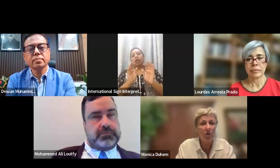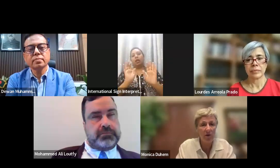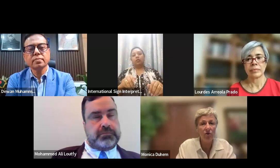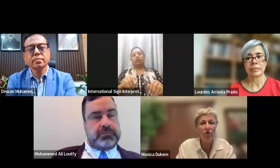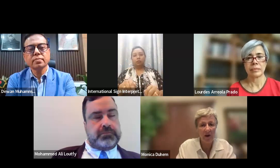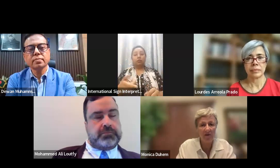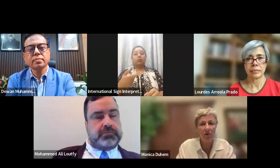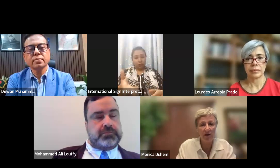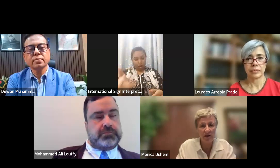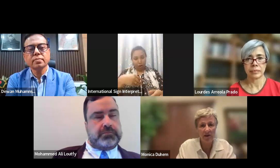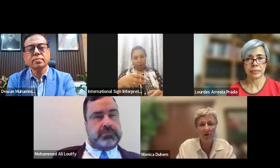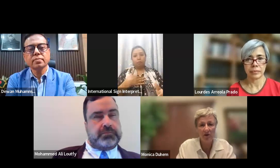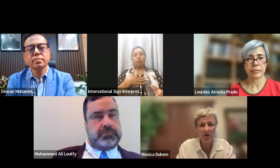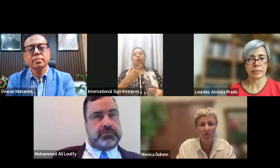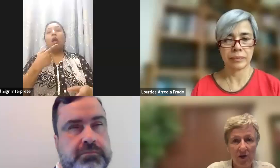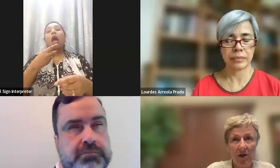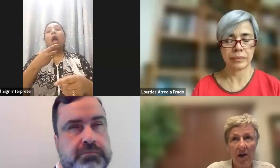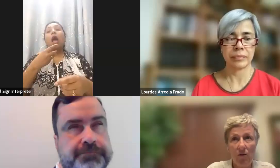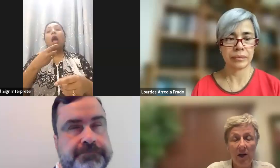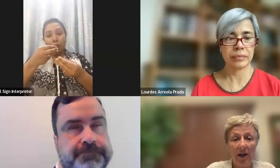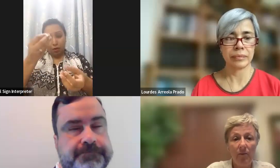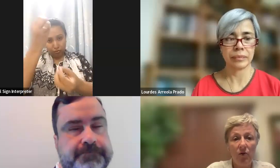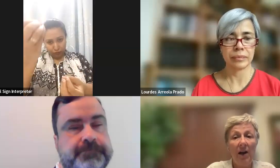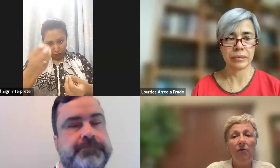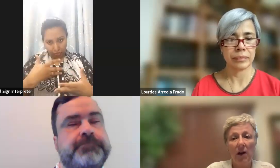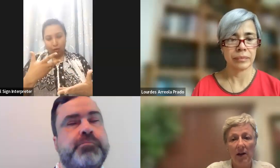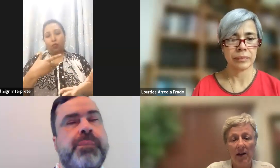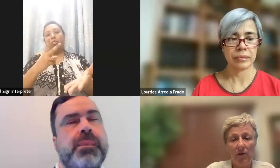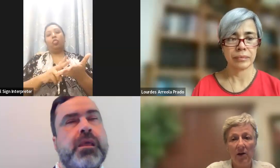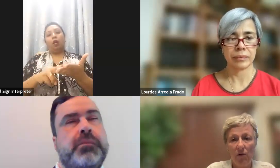share with us those best practices because it's important and we can help you Advocate and create